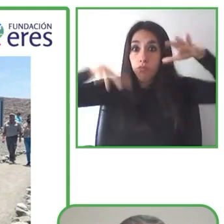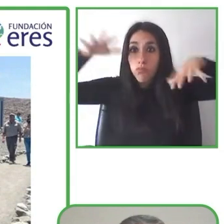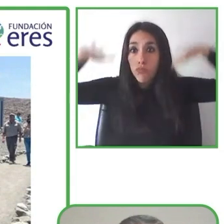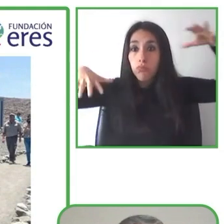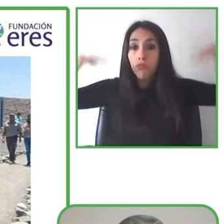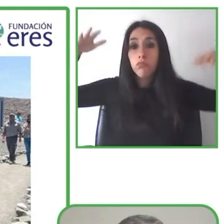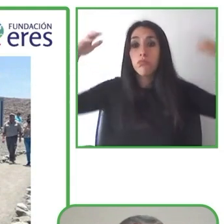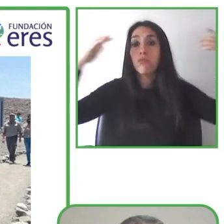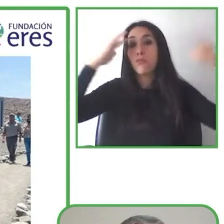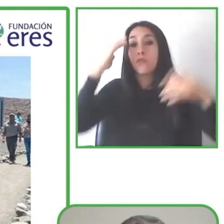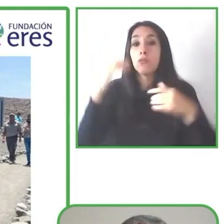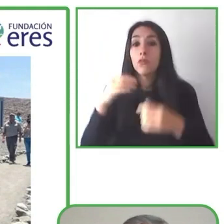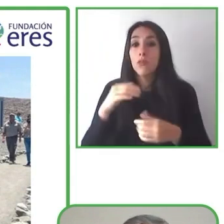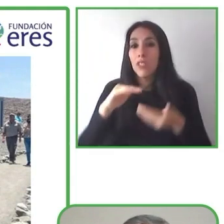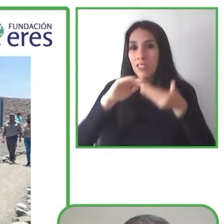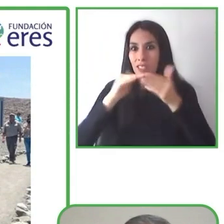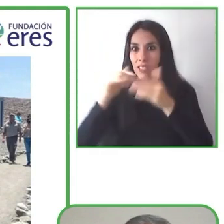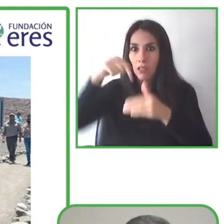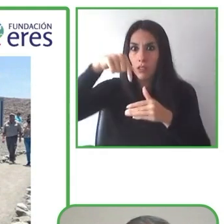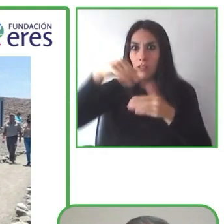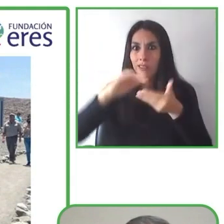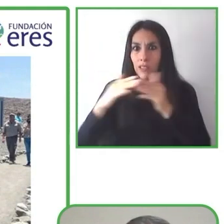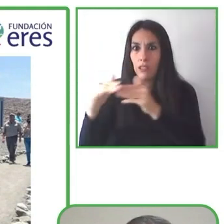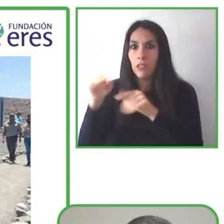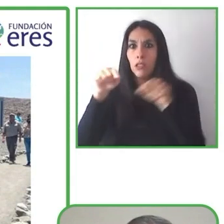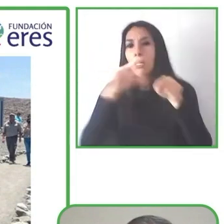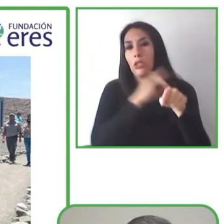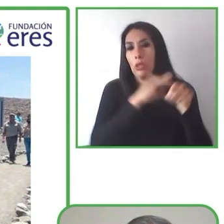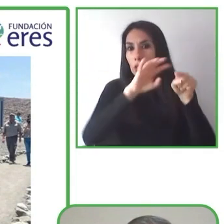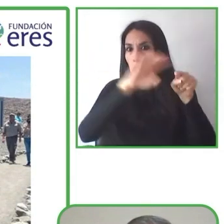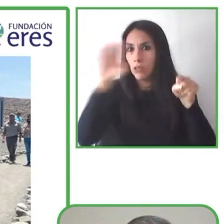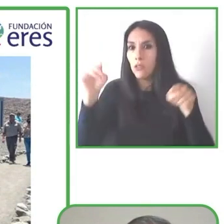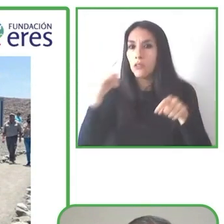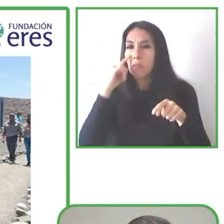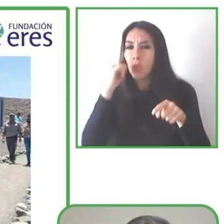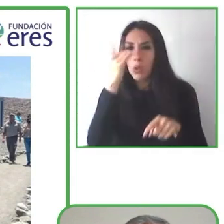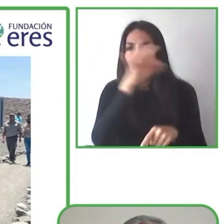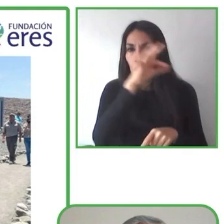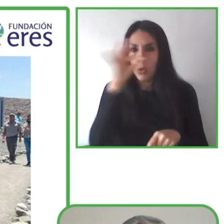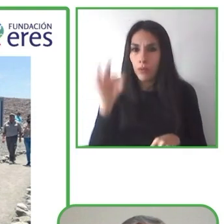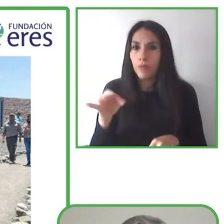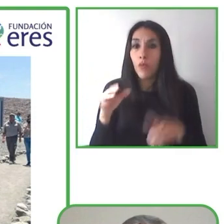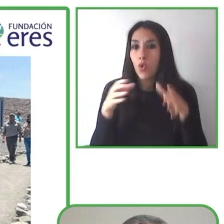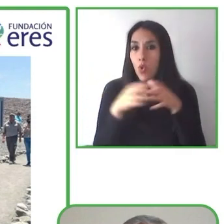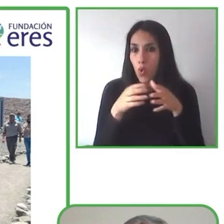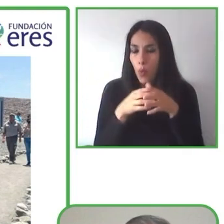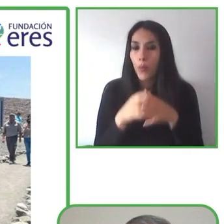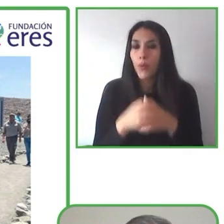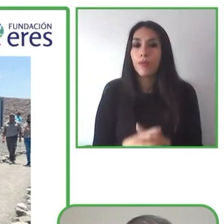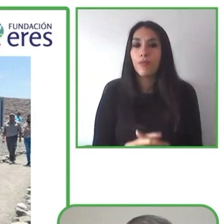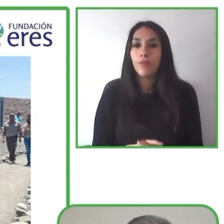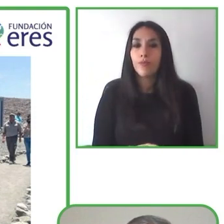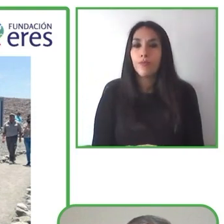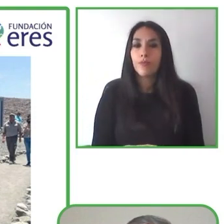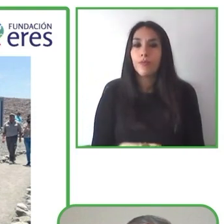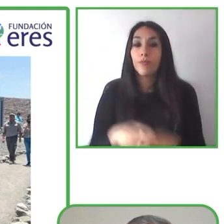We have been able to work with the National Forestry Administration and we have also carried that out